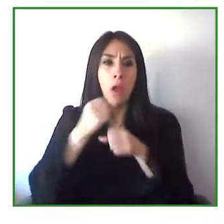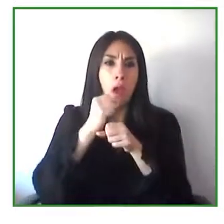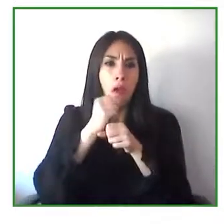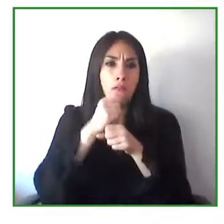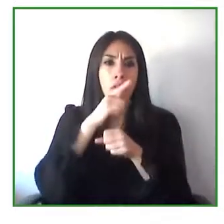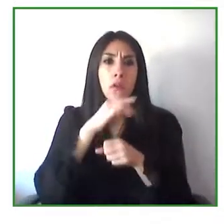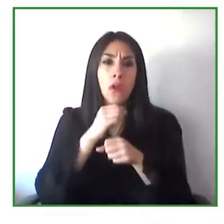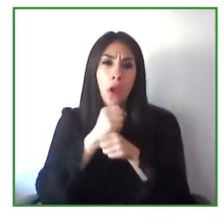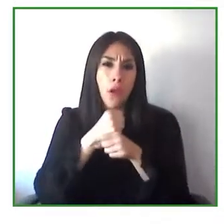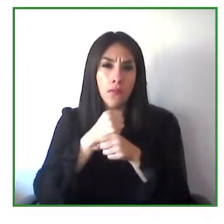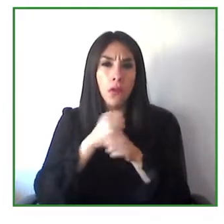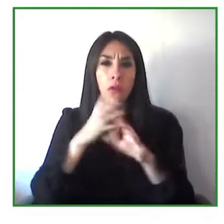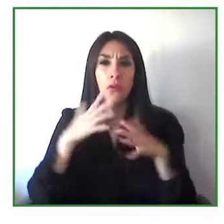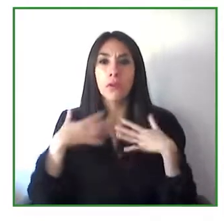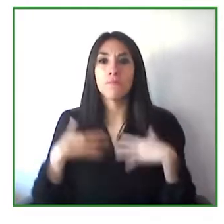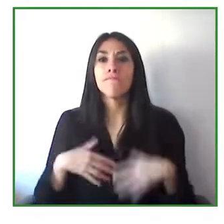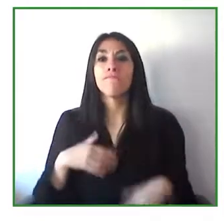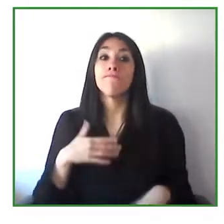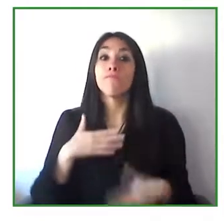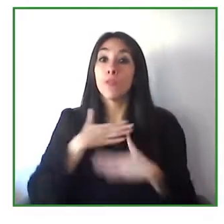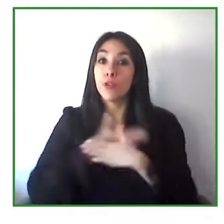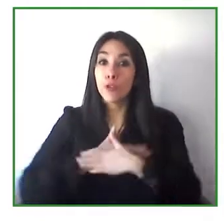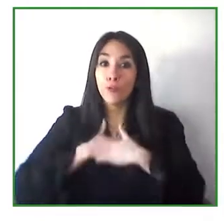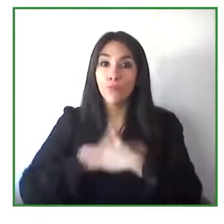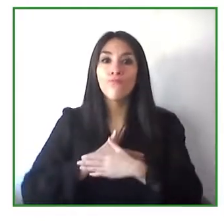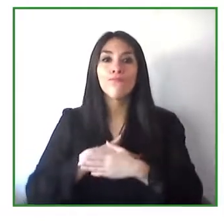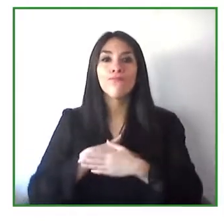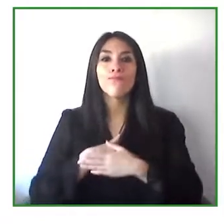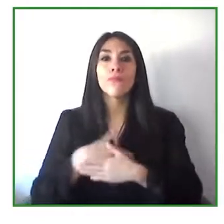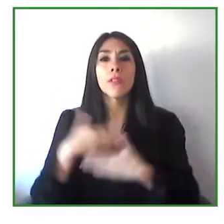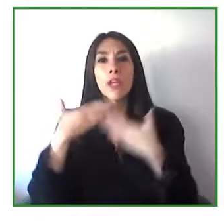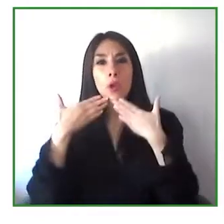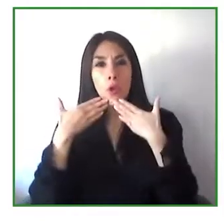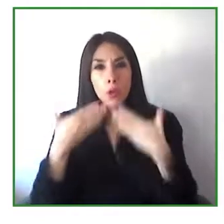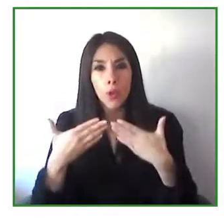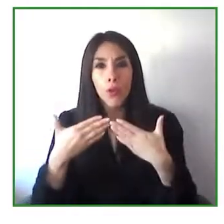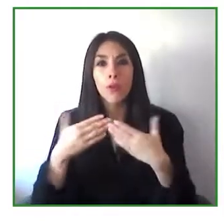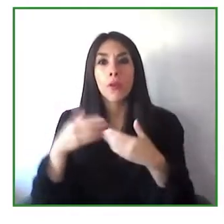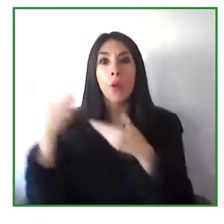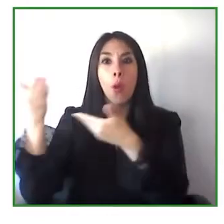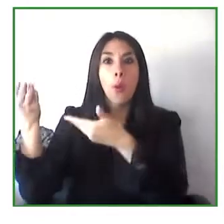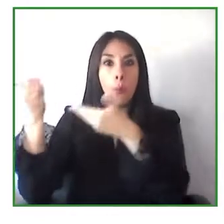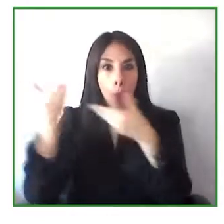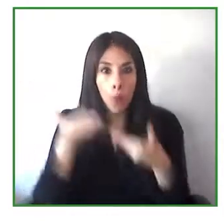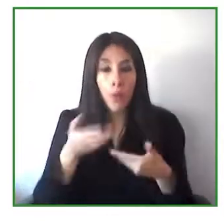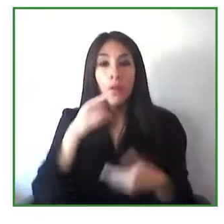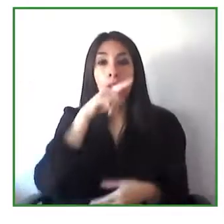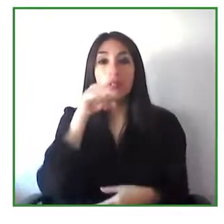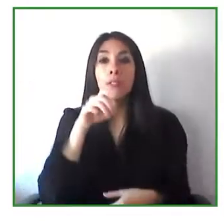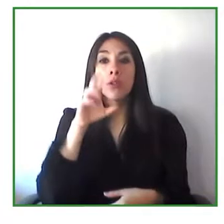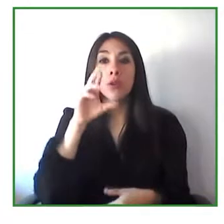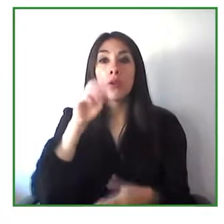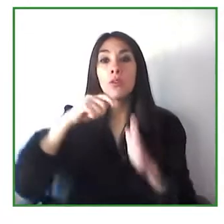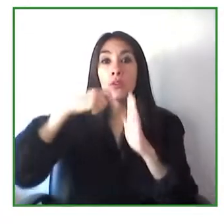I want to thank Zero Project the invitation for this Conference to moderate the